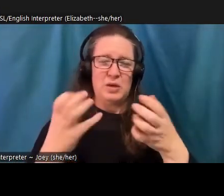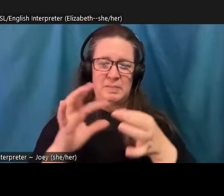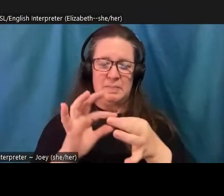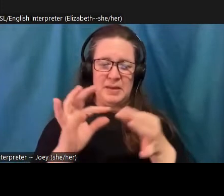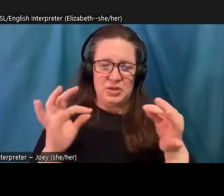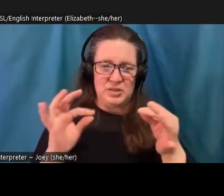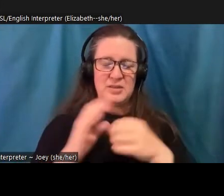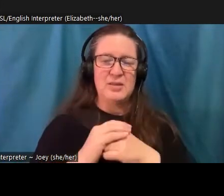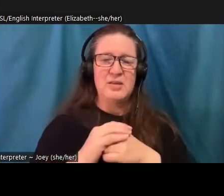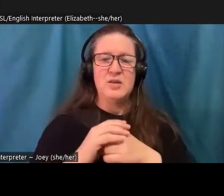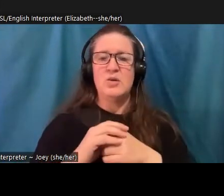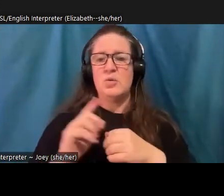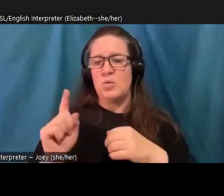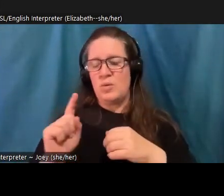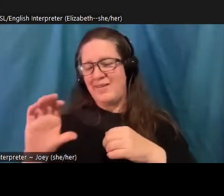work climate is driving mental health emergencies as with